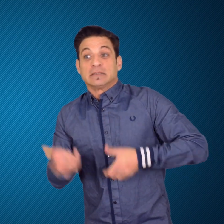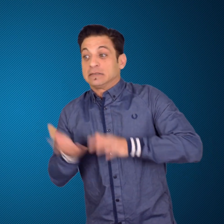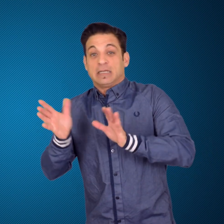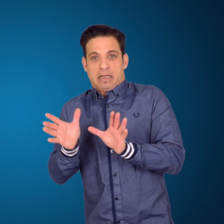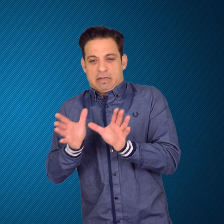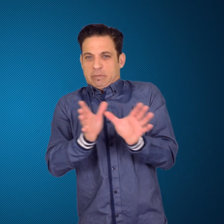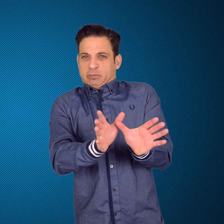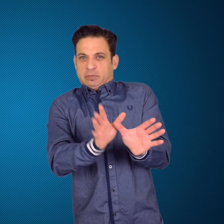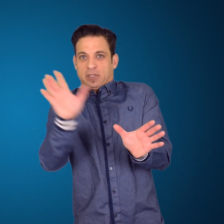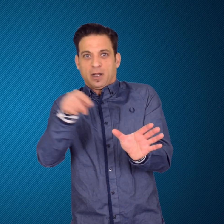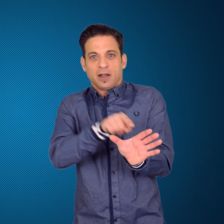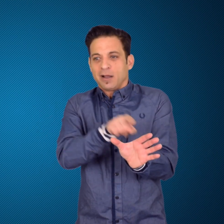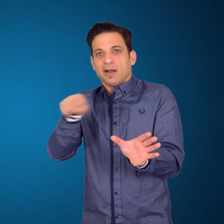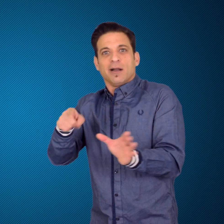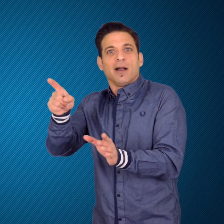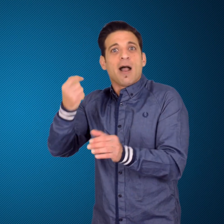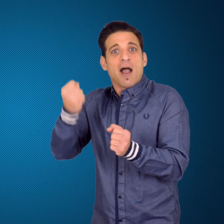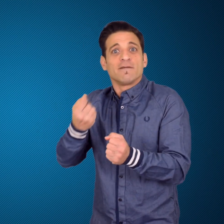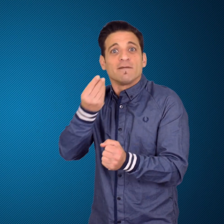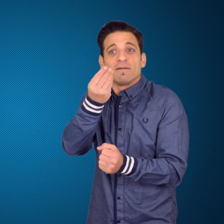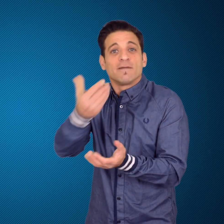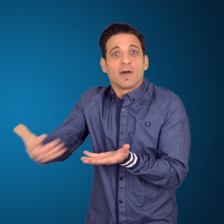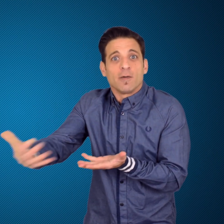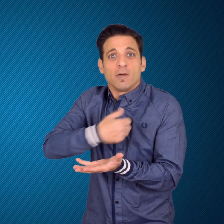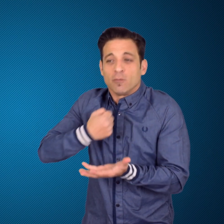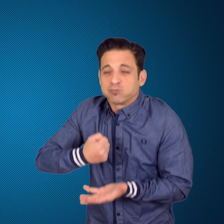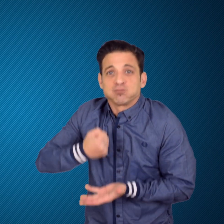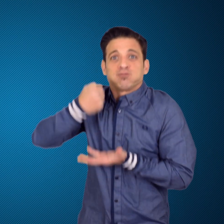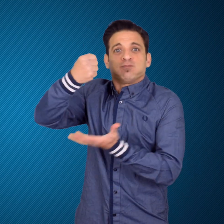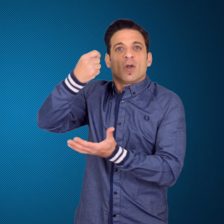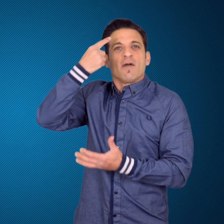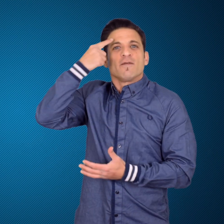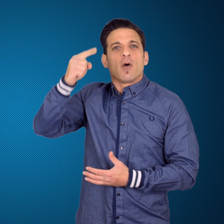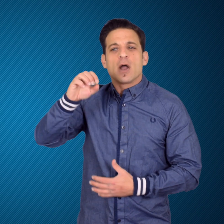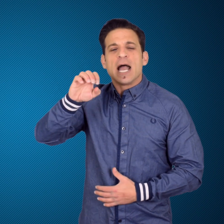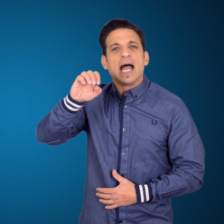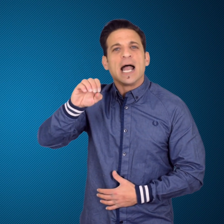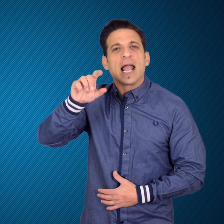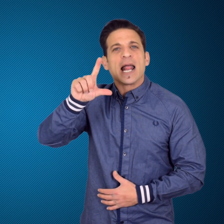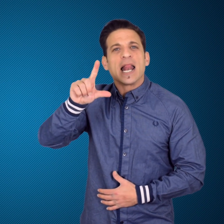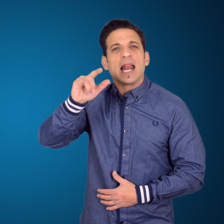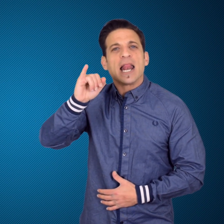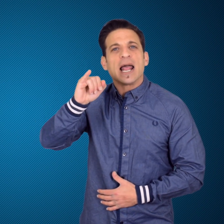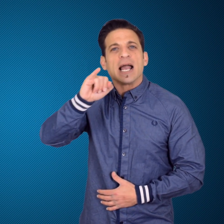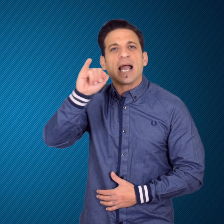raised over £3,500 for The Elizabeth Foundation,